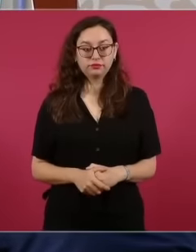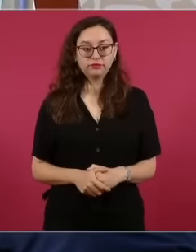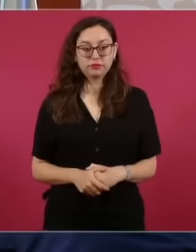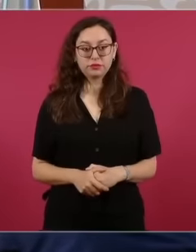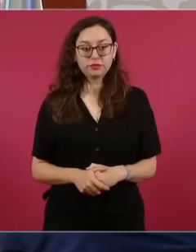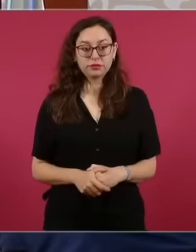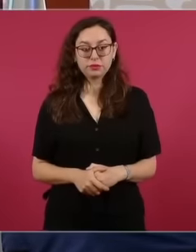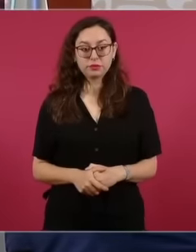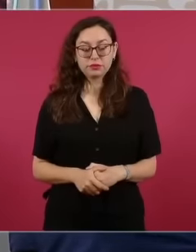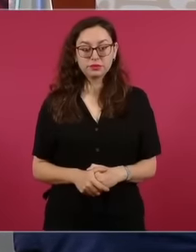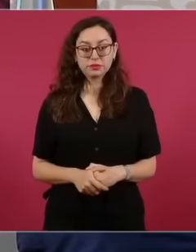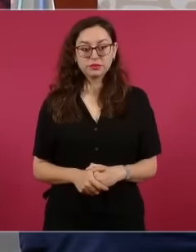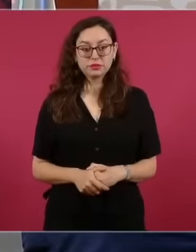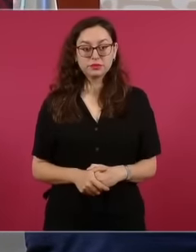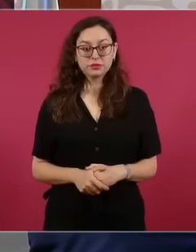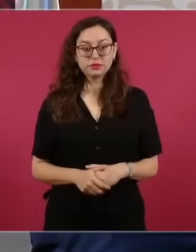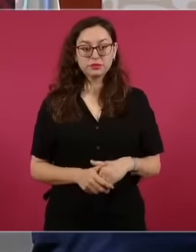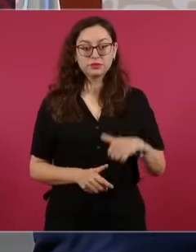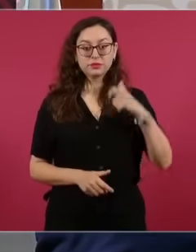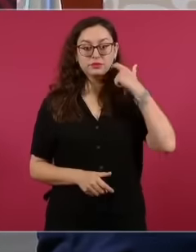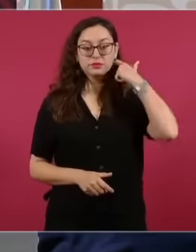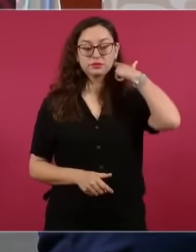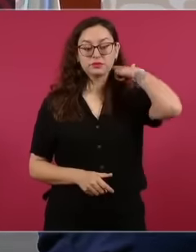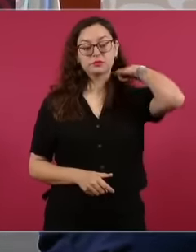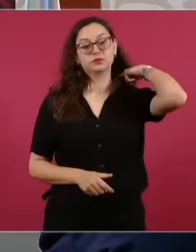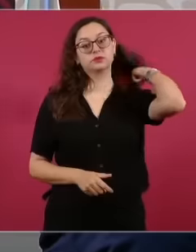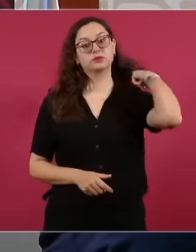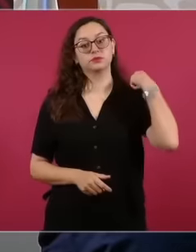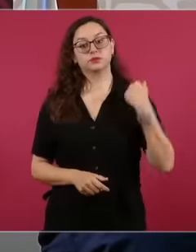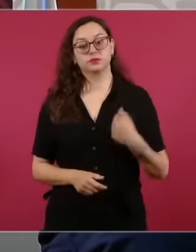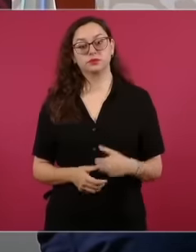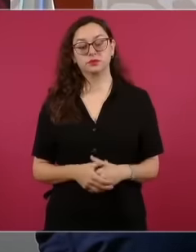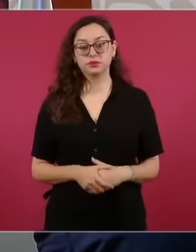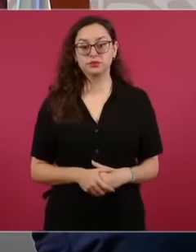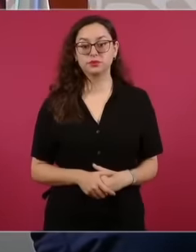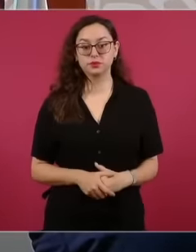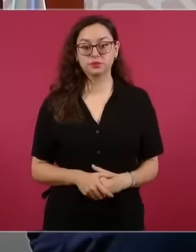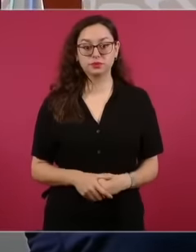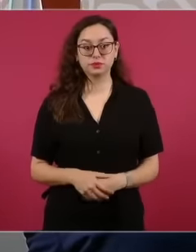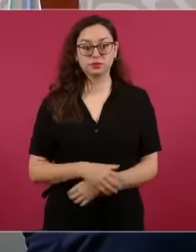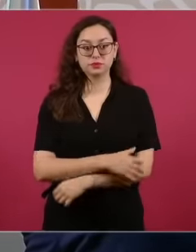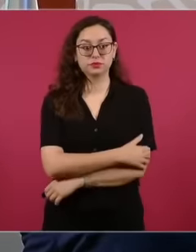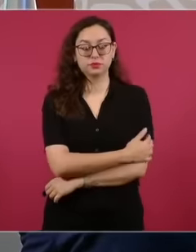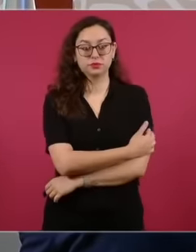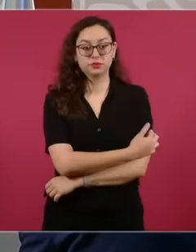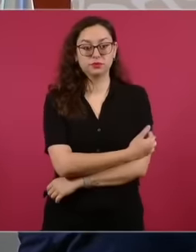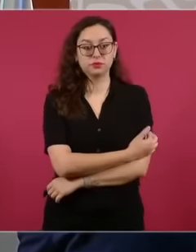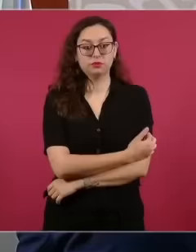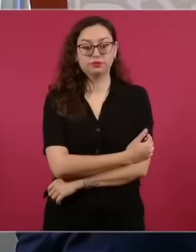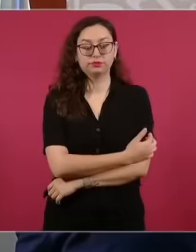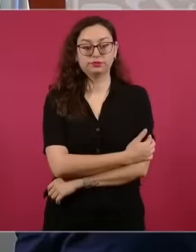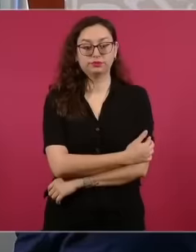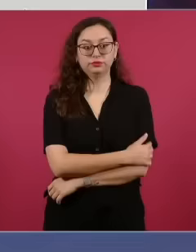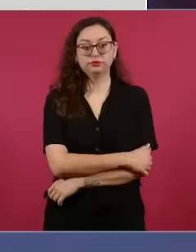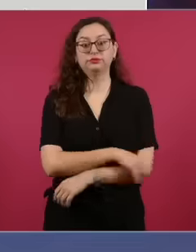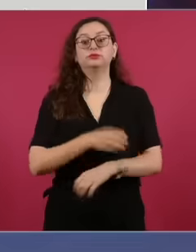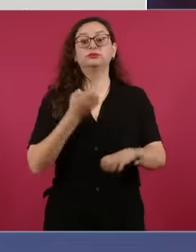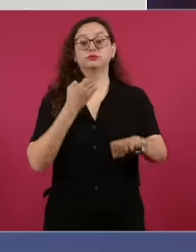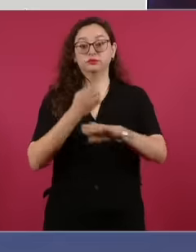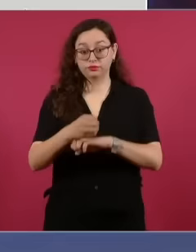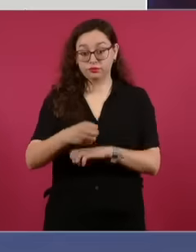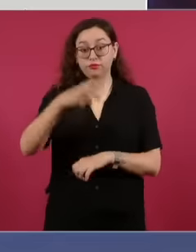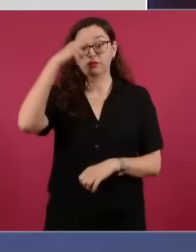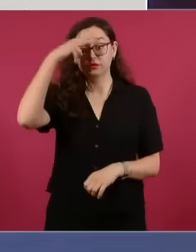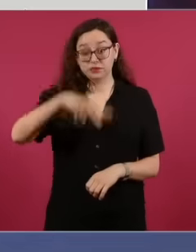first here is the governorship of the State of Mexico and Coahuila are the